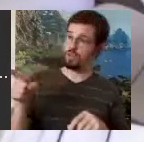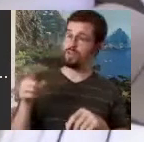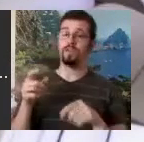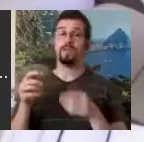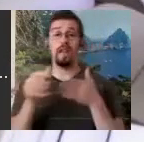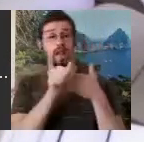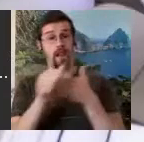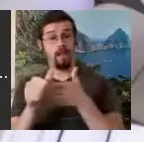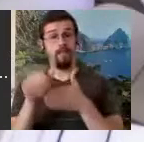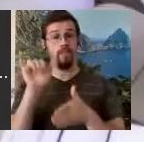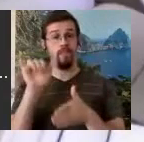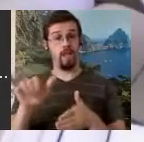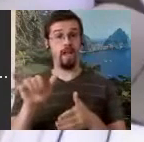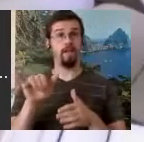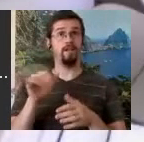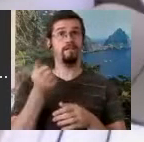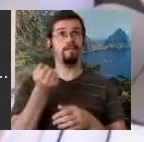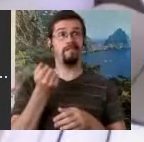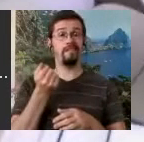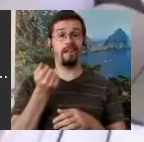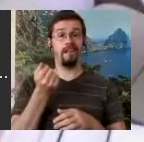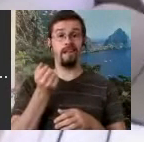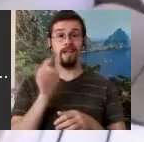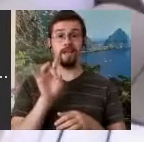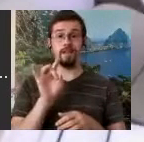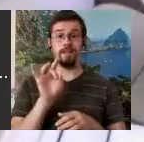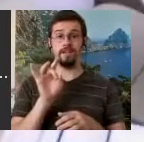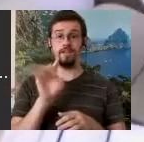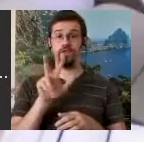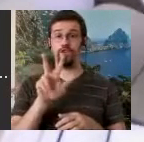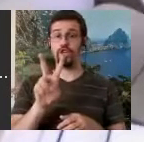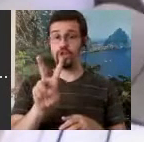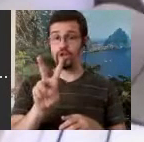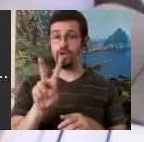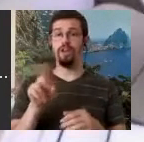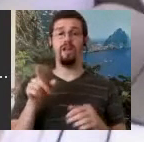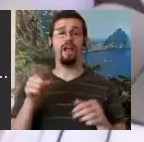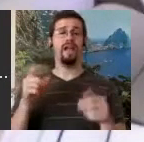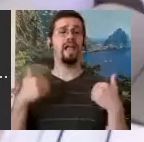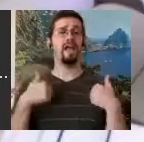in 1832 and that he had beautiful choreography and a style of ballet